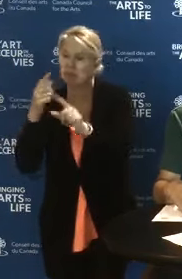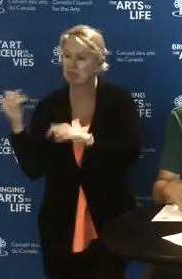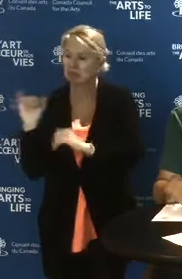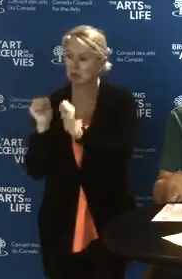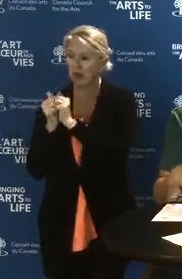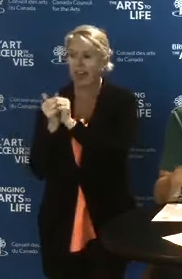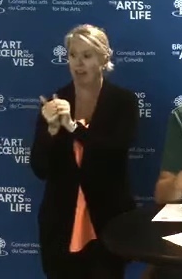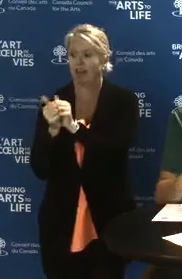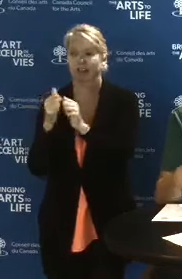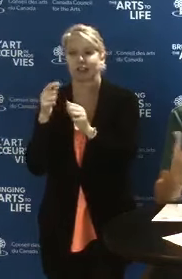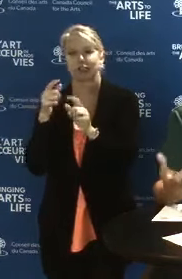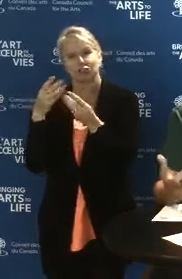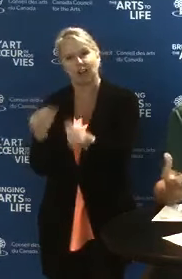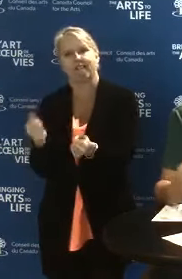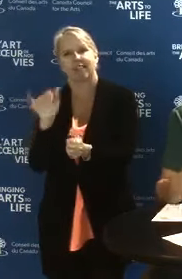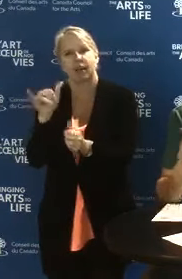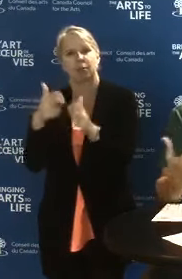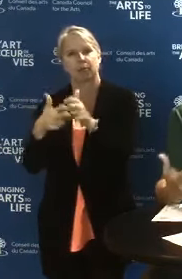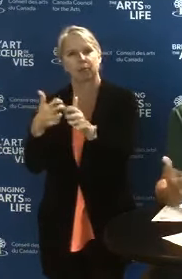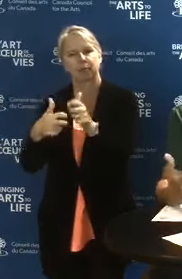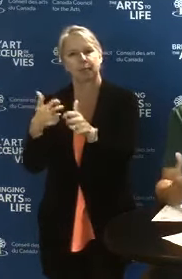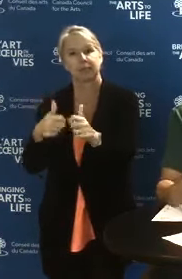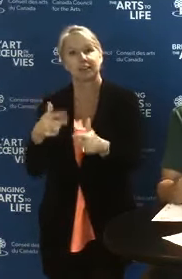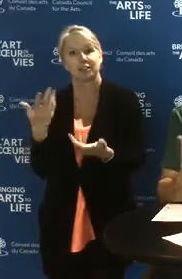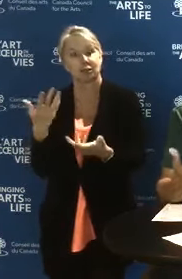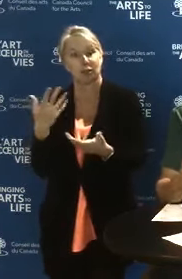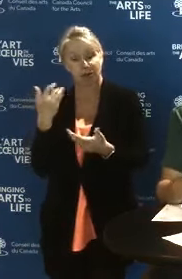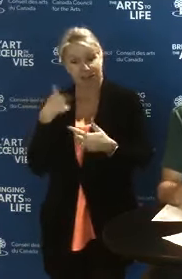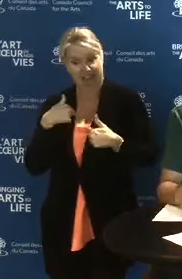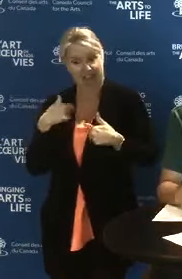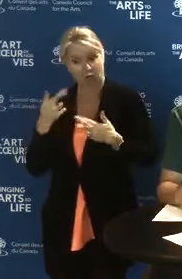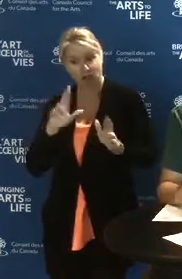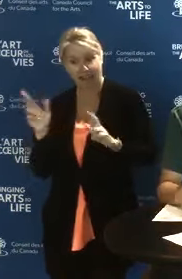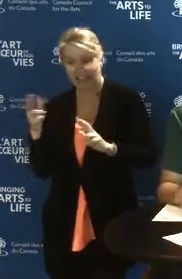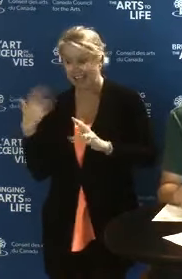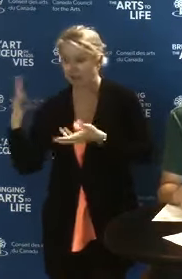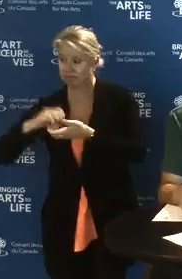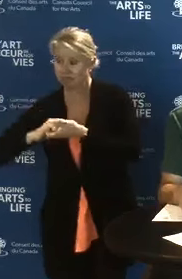Because you're adding one person or one group, you already have the start of a network.